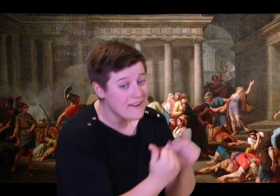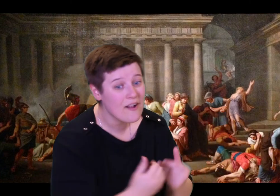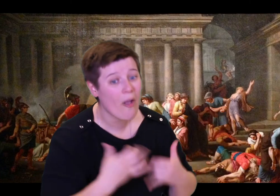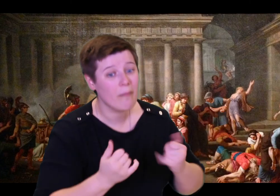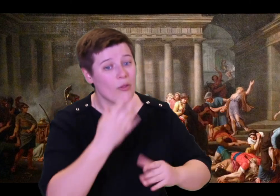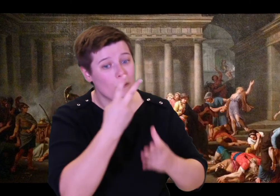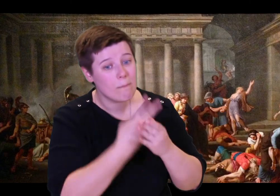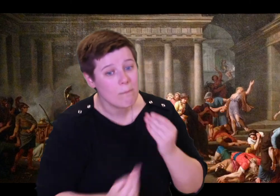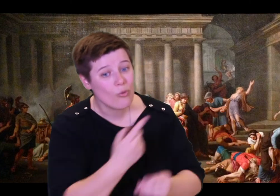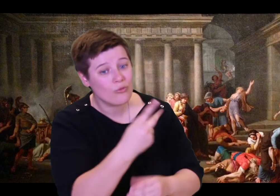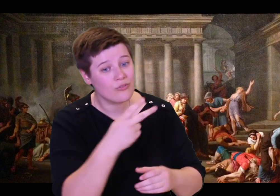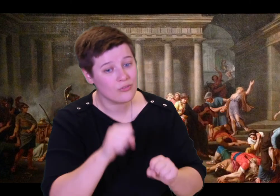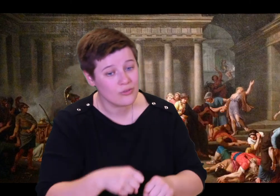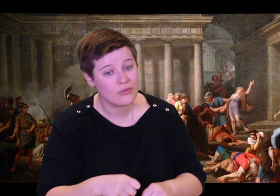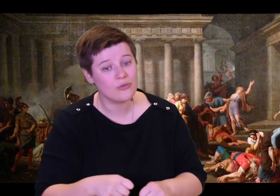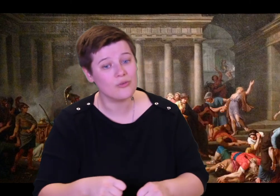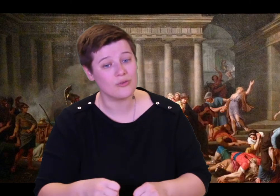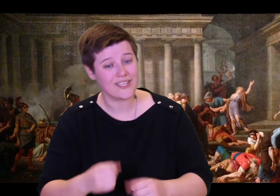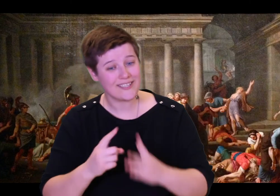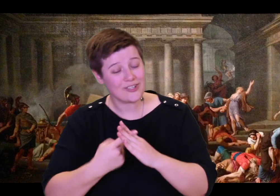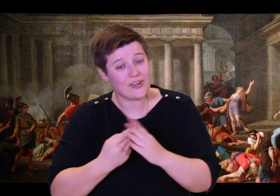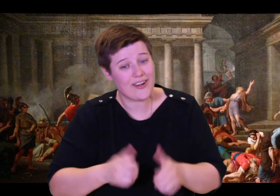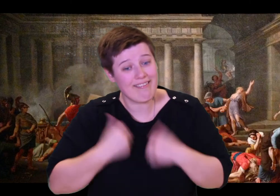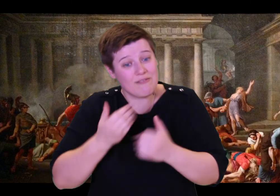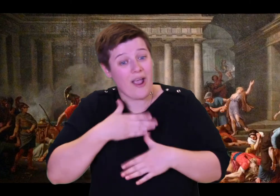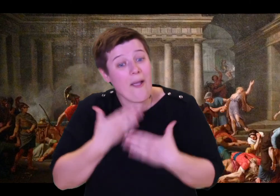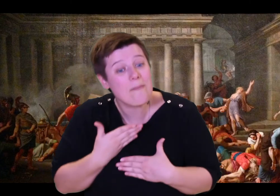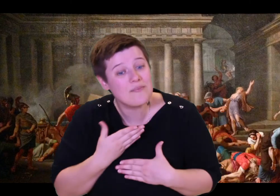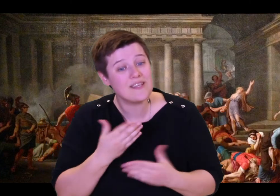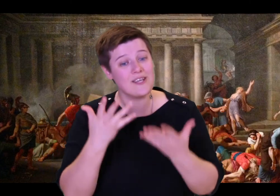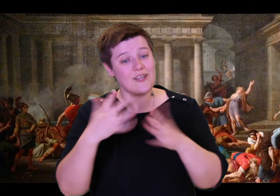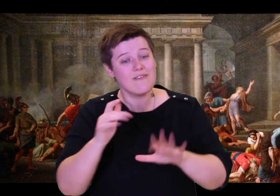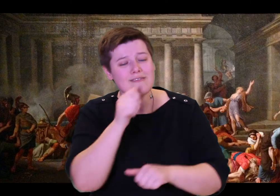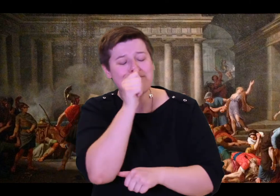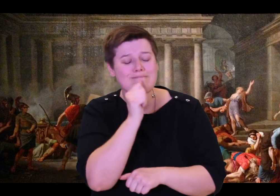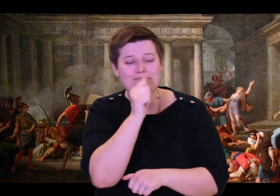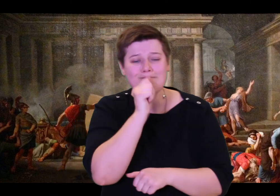and he is burning a mighty fire to fumigate the palace, restoring all its loveliness.